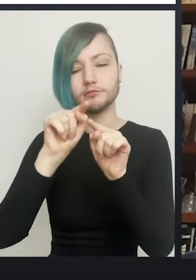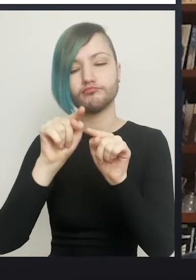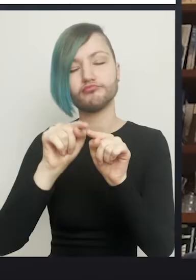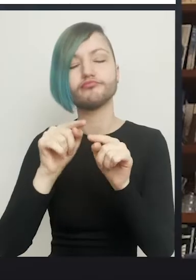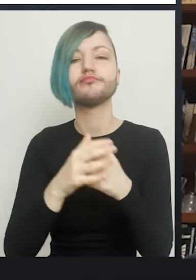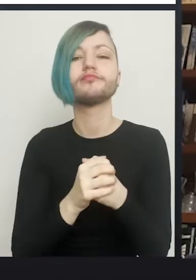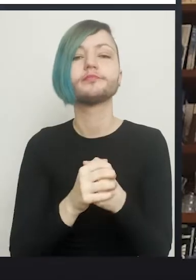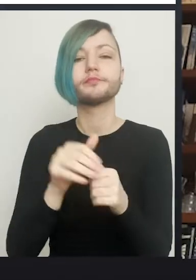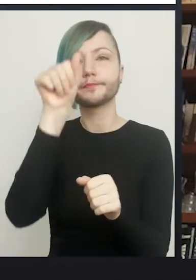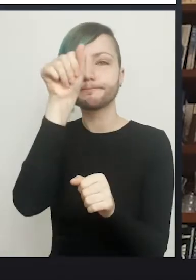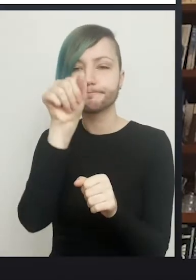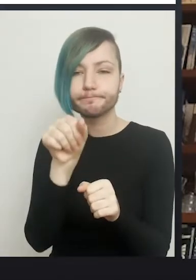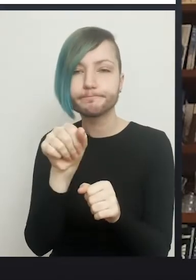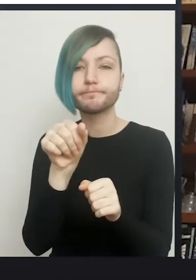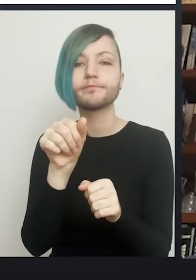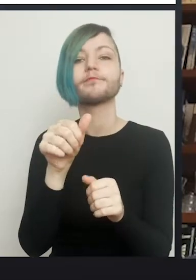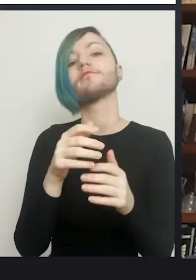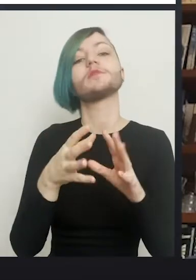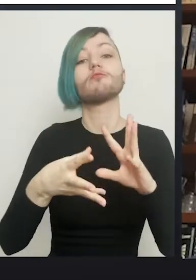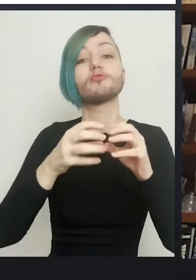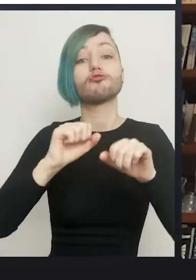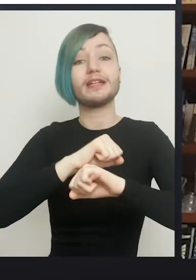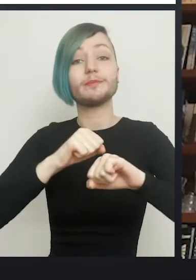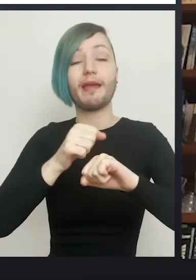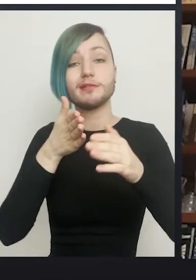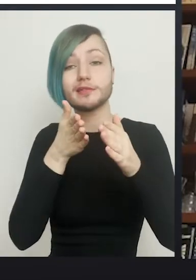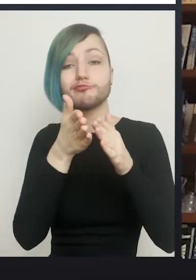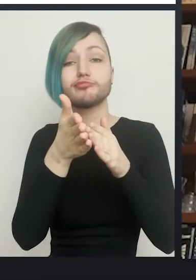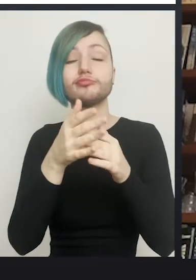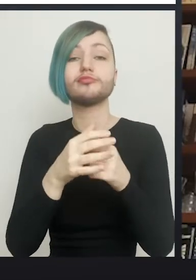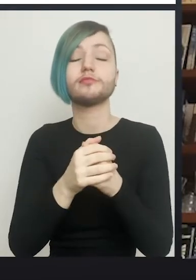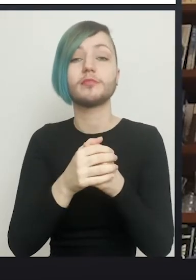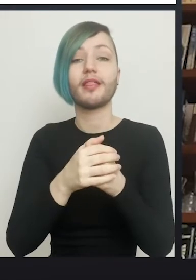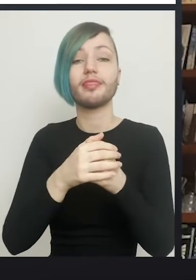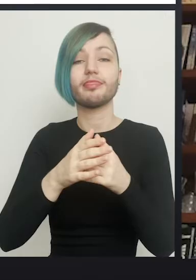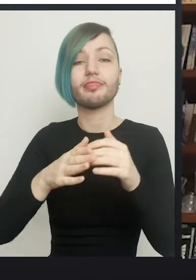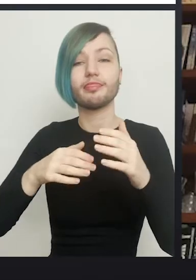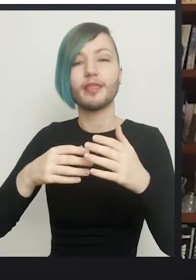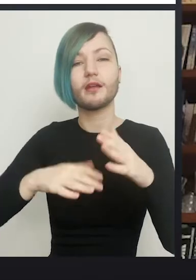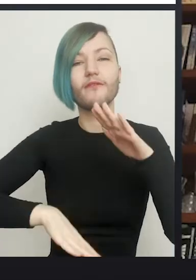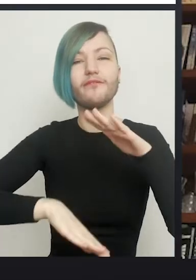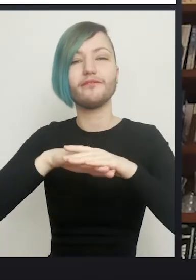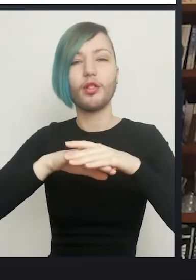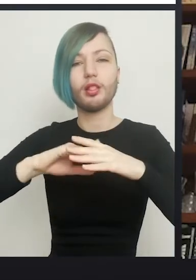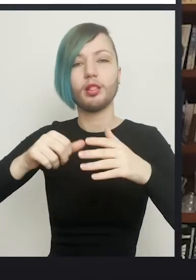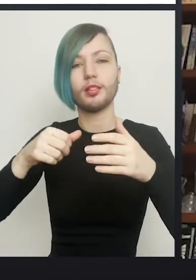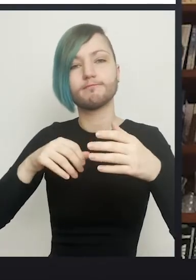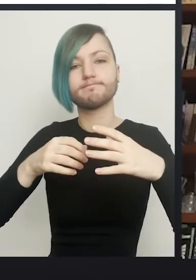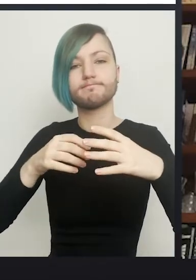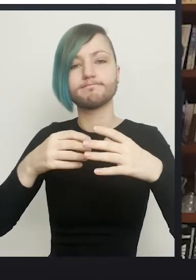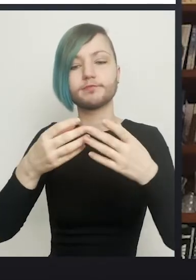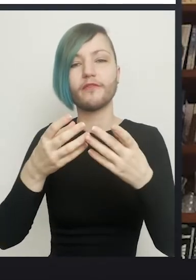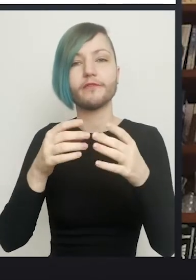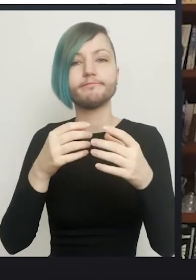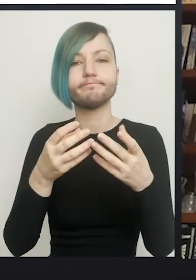Having created that space we pack it with some gauze swab, I personally soak the gauze swab in a